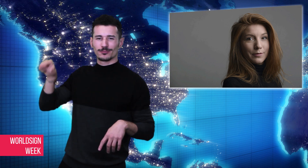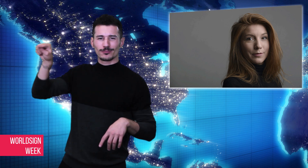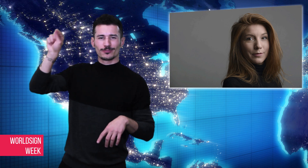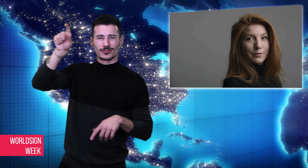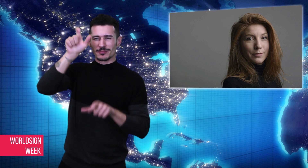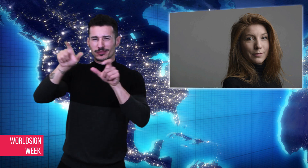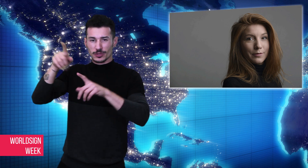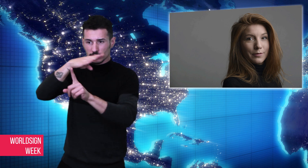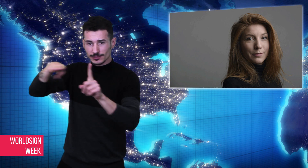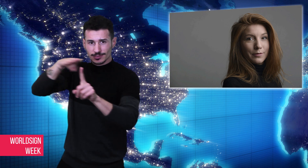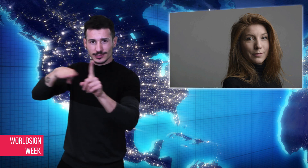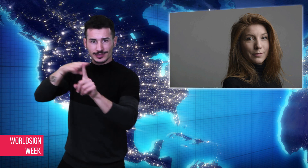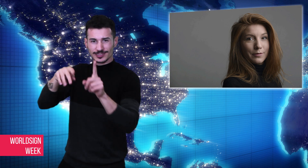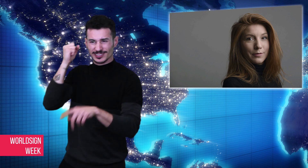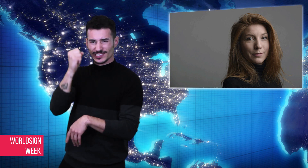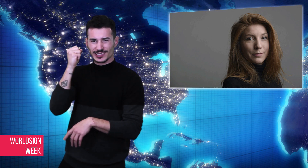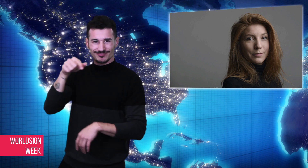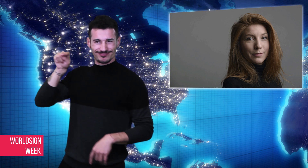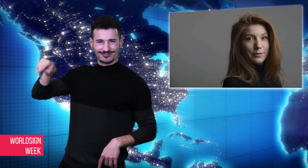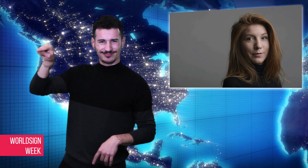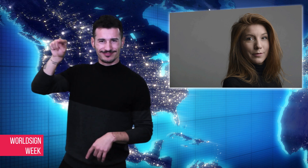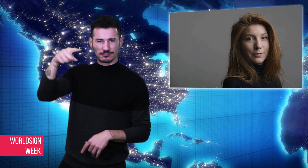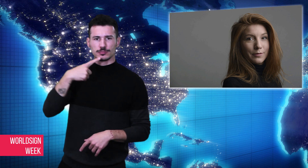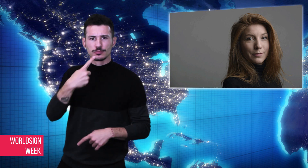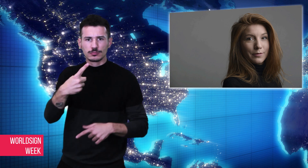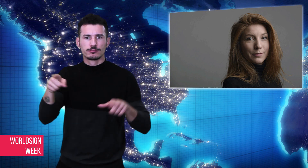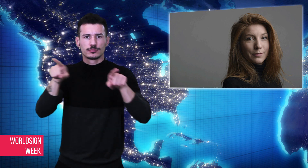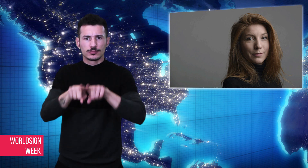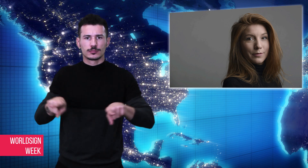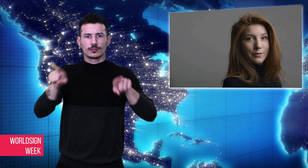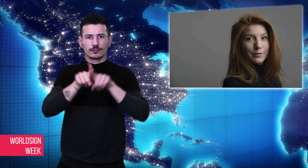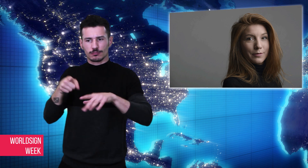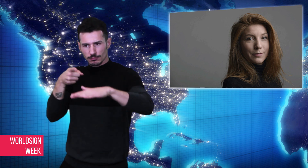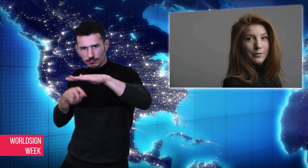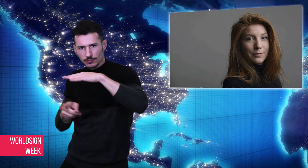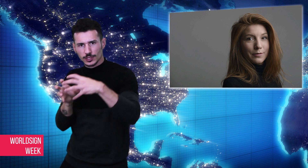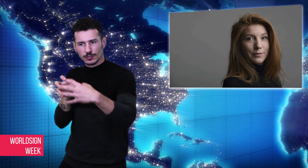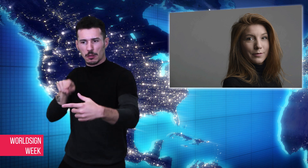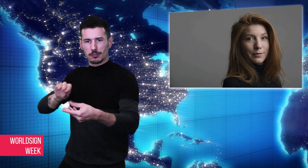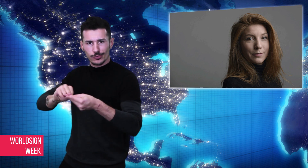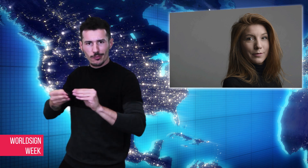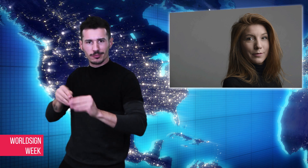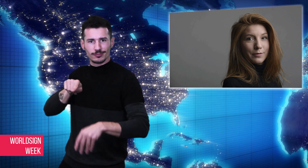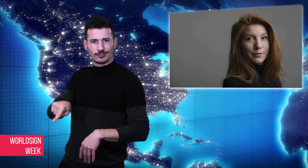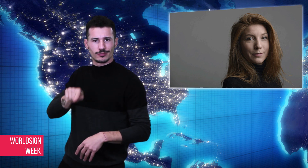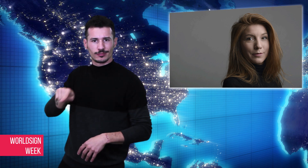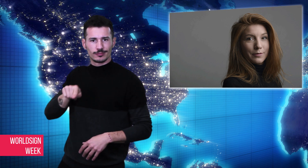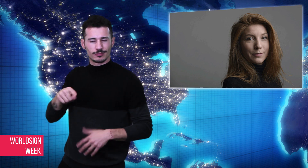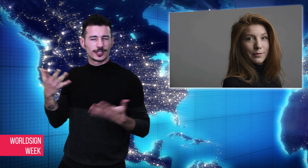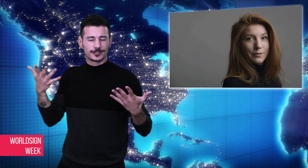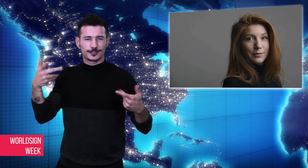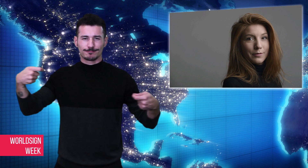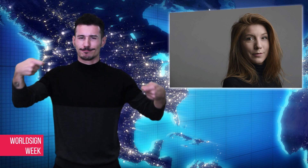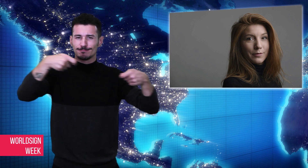submarine, and many similarities to other cases involving dismembered body